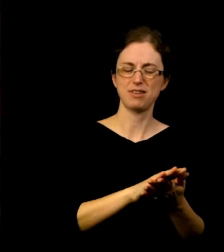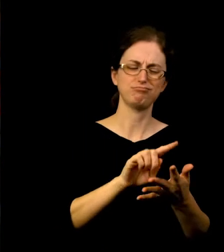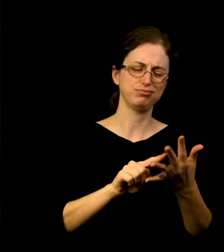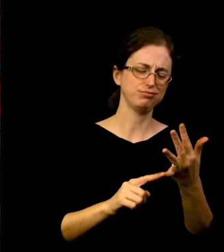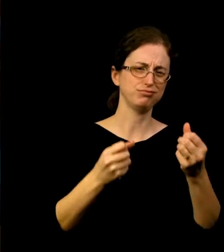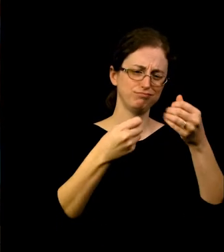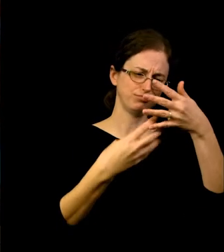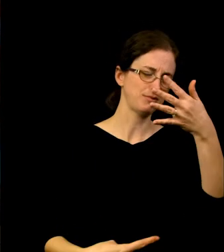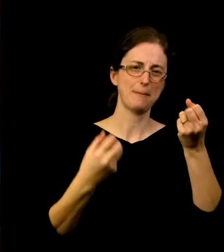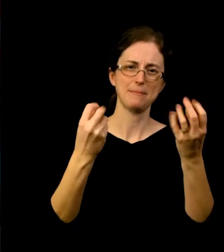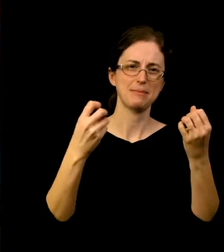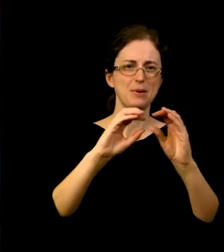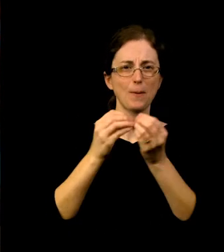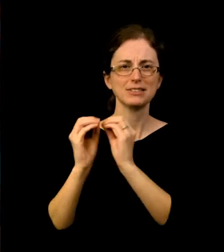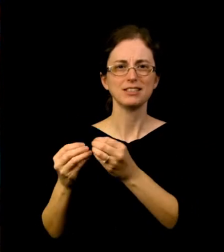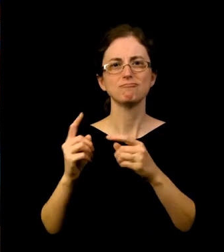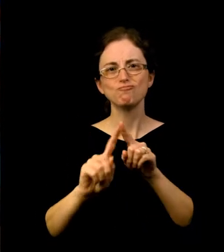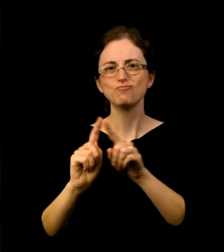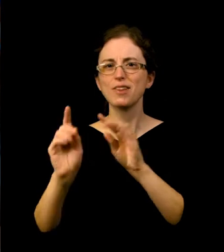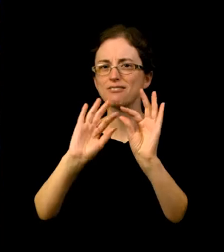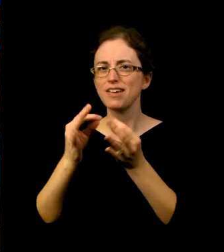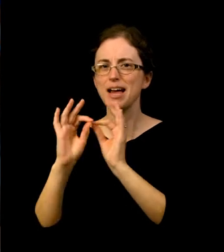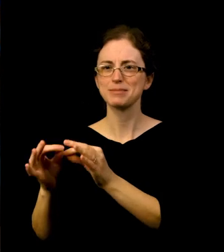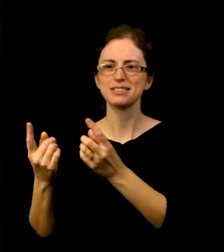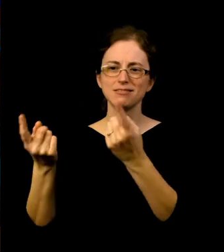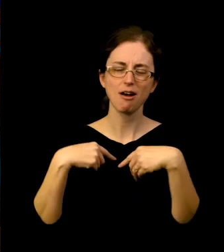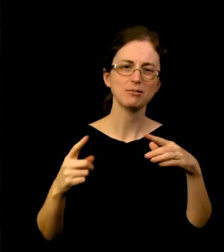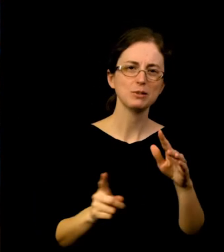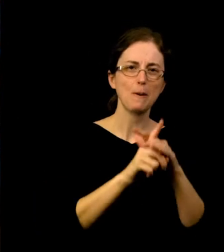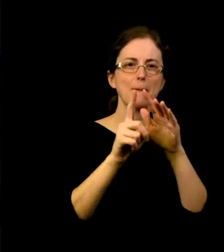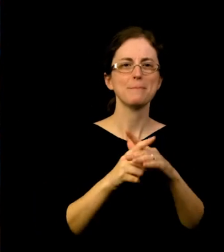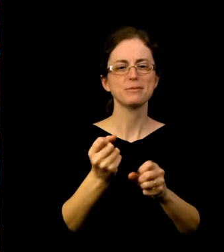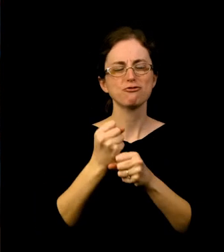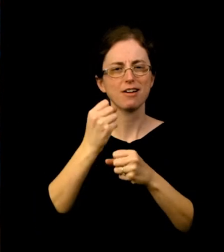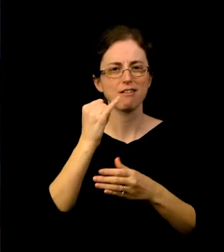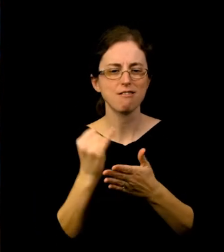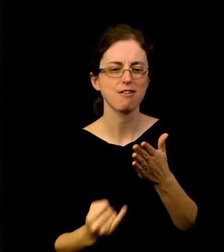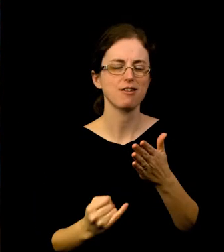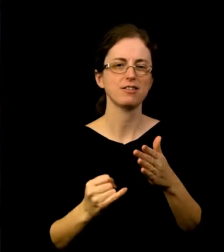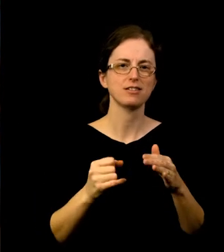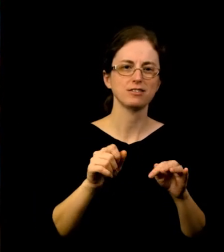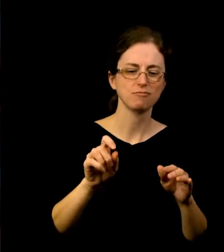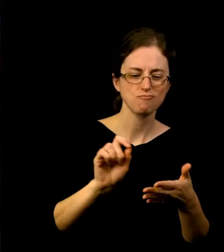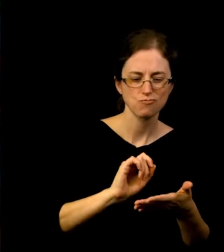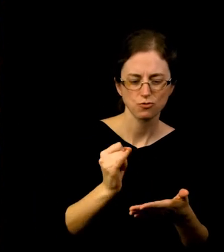and had families drop in and create art and make prints and get to be together during that period,